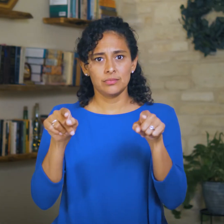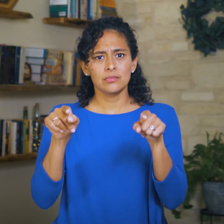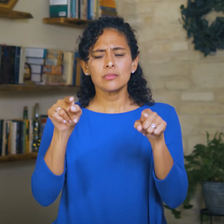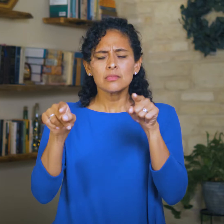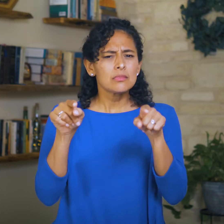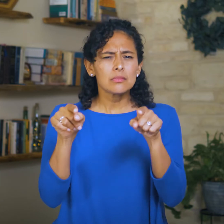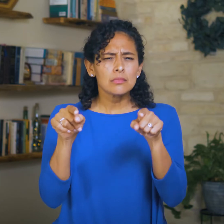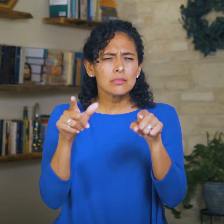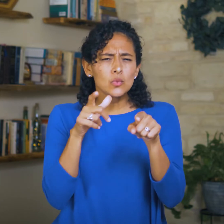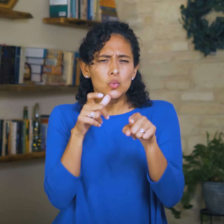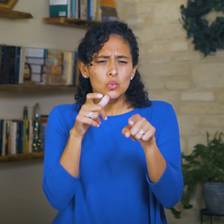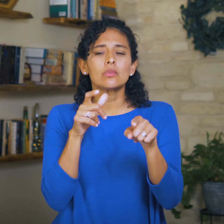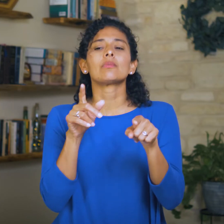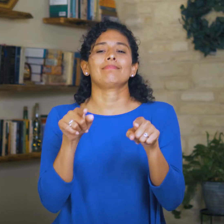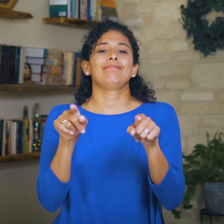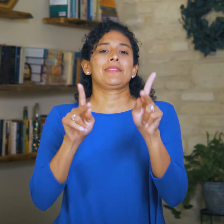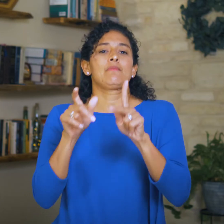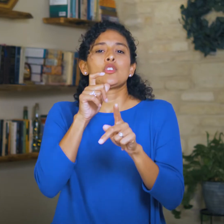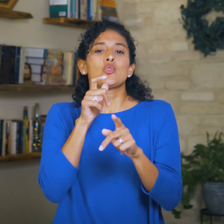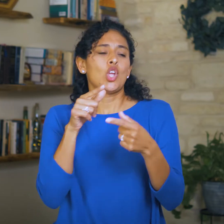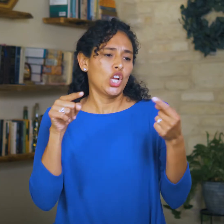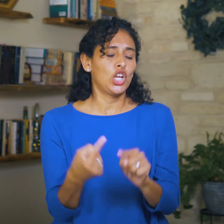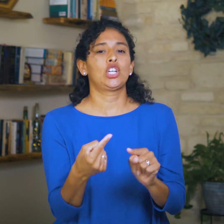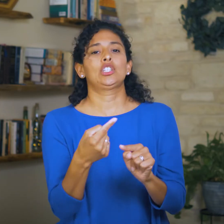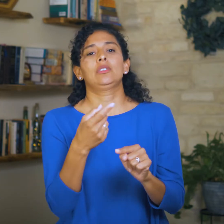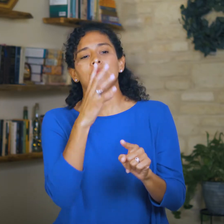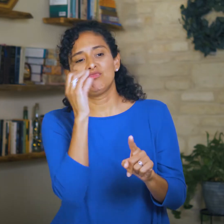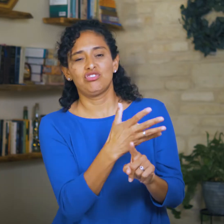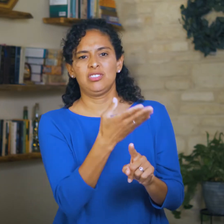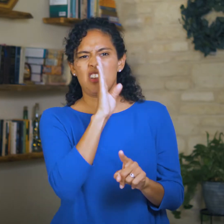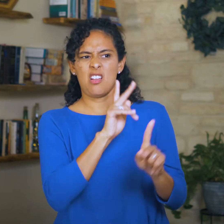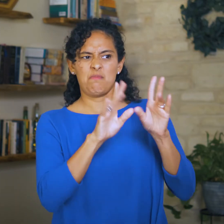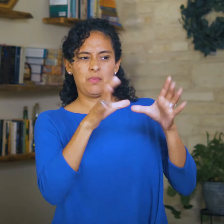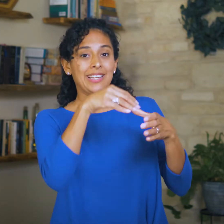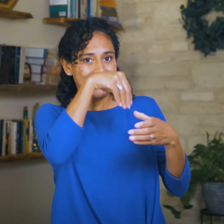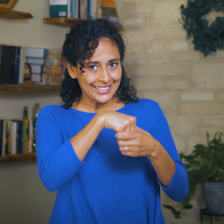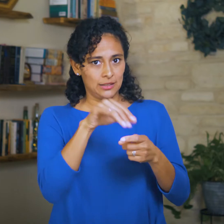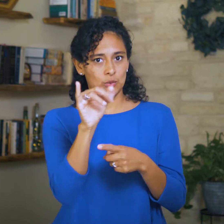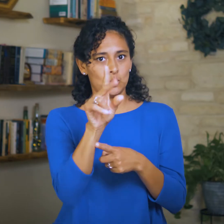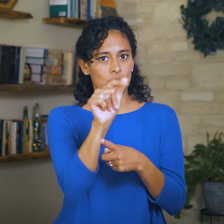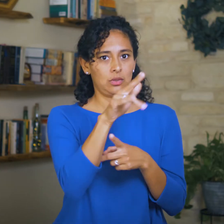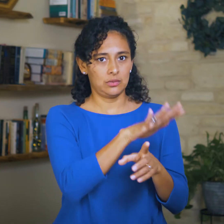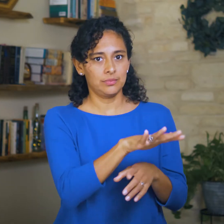which ultimately points to those who have wounded God’s people in Judah.